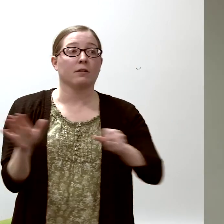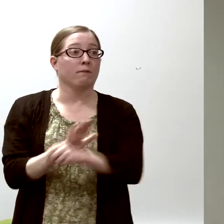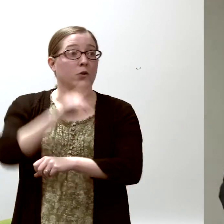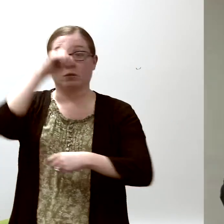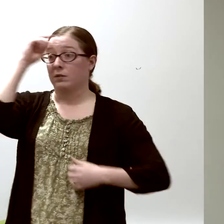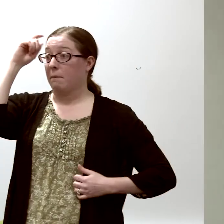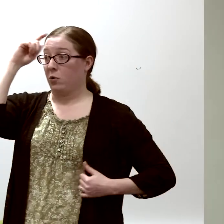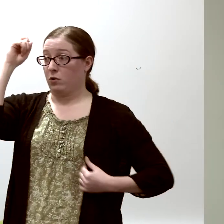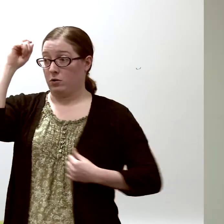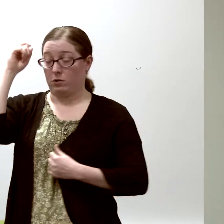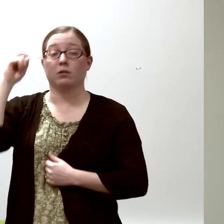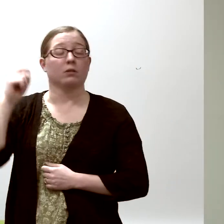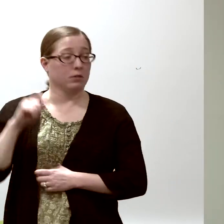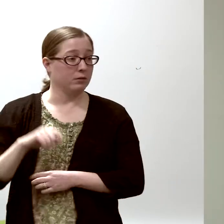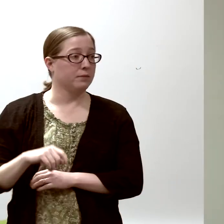for an entire summer...